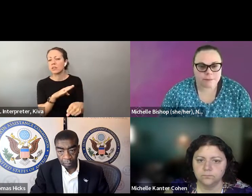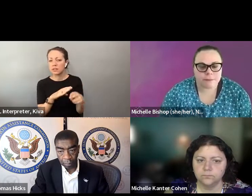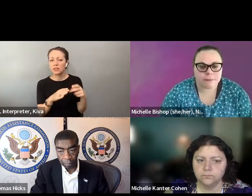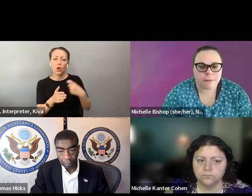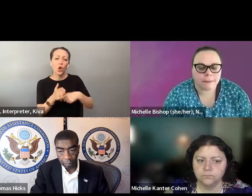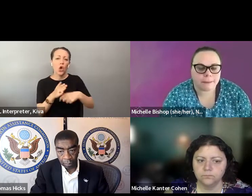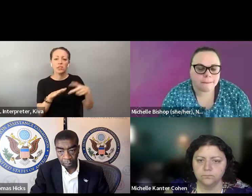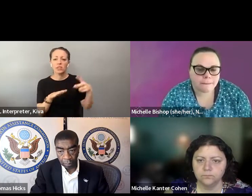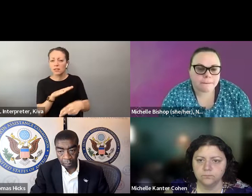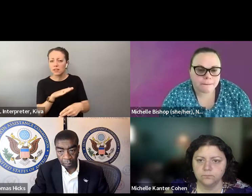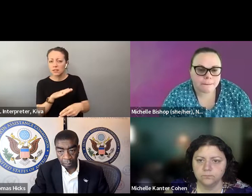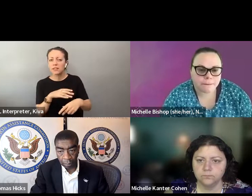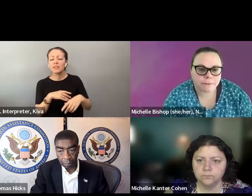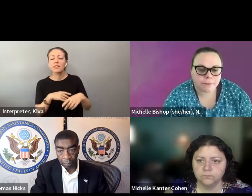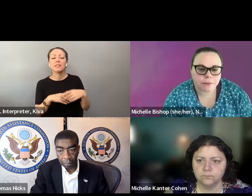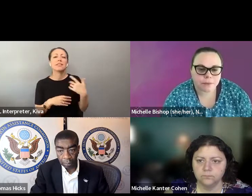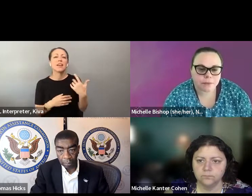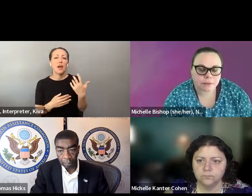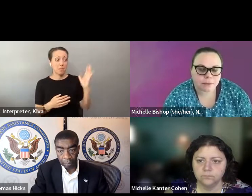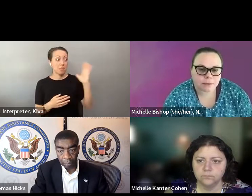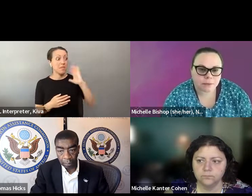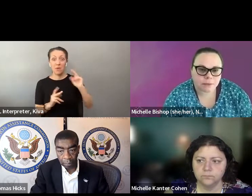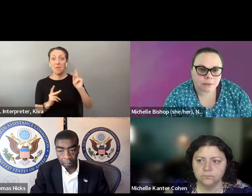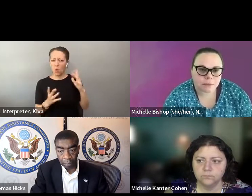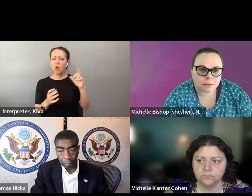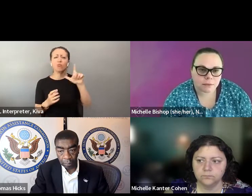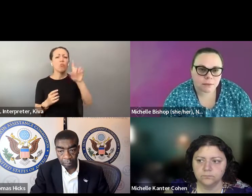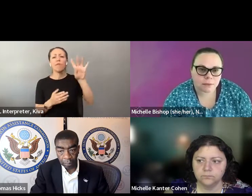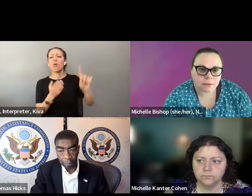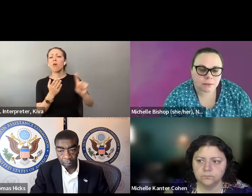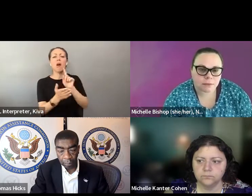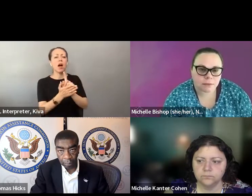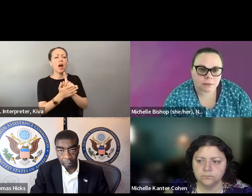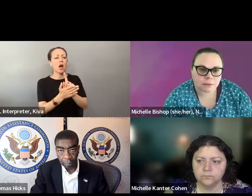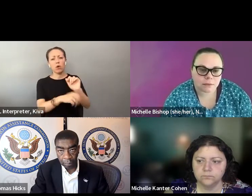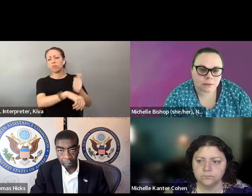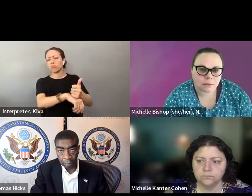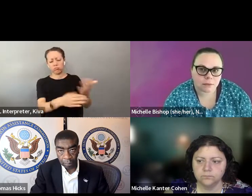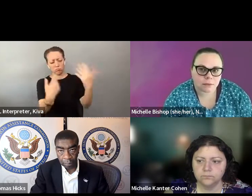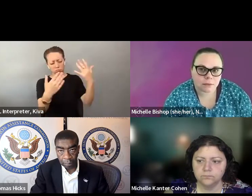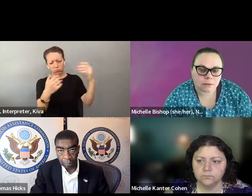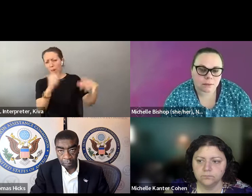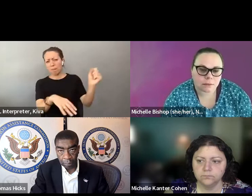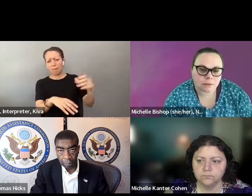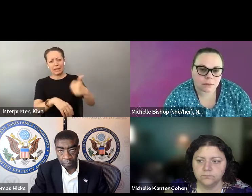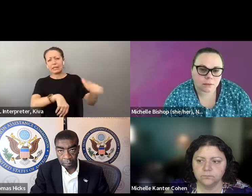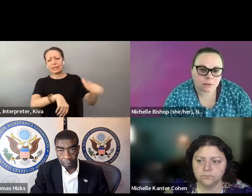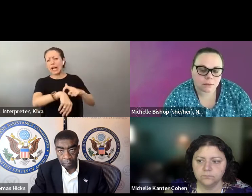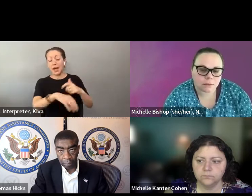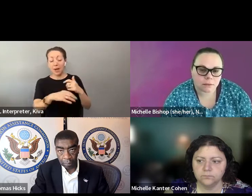boxes. And the hours are dialed back to, you know, we saw more counties doing 24 hour drop boxes. Not so much now. which further discouraged them. So we have seen a reduction in the dropboxes, and then hours or dial back to you know we saw more counties doing 24 h dropboxes, not so much now